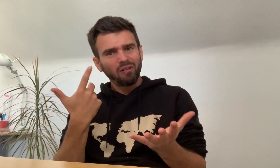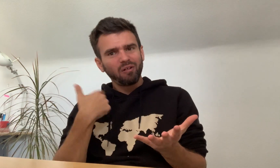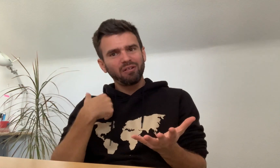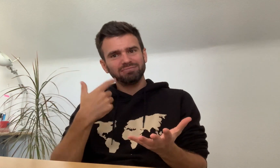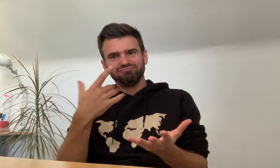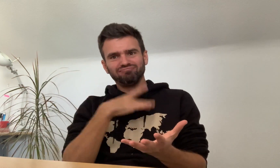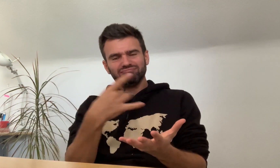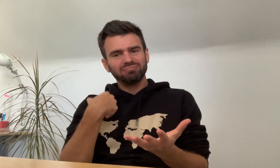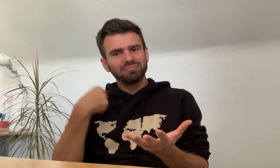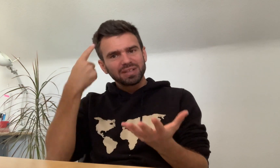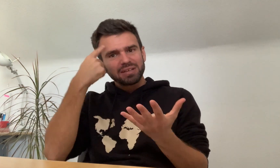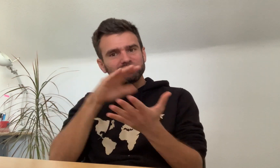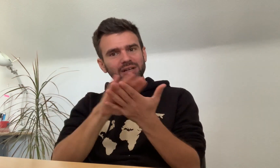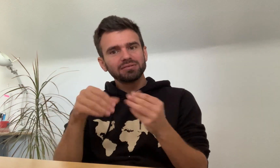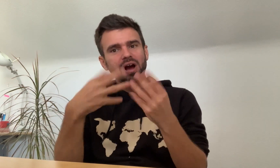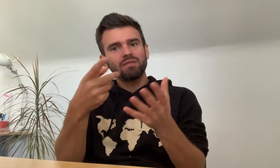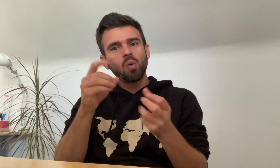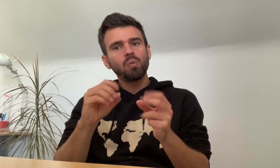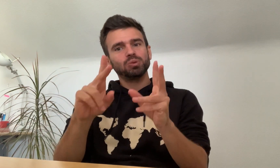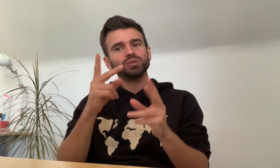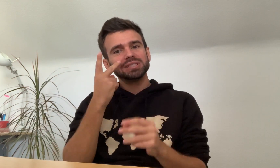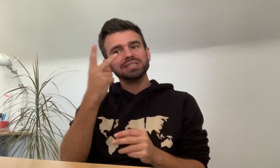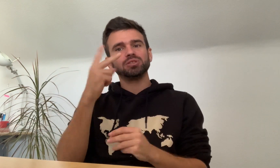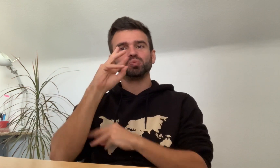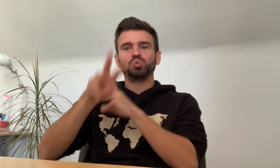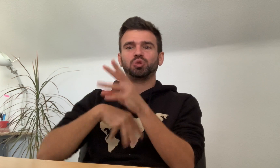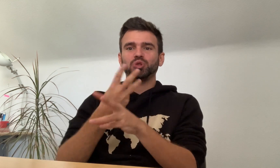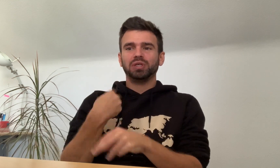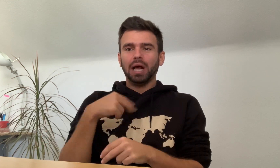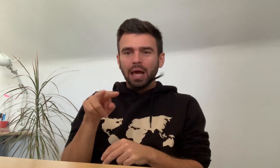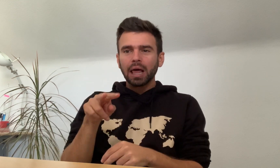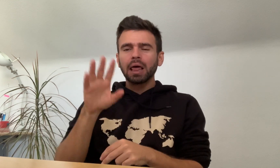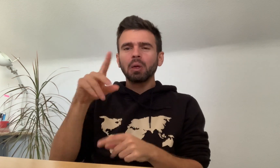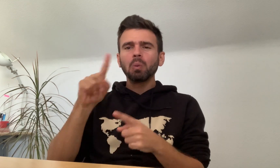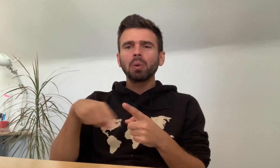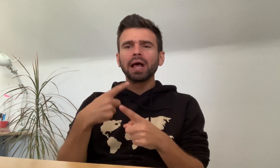He said we got along well and wanted to give me an opportunity to see the world.